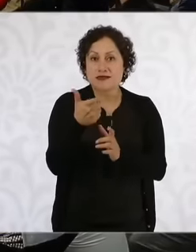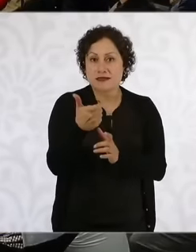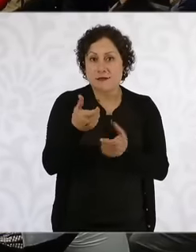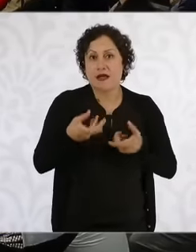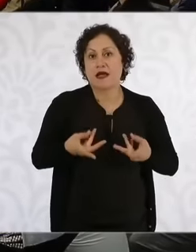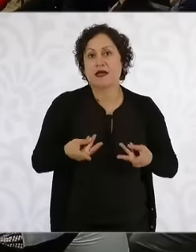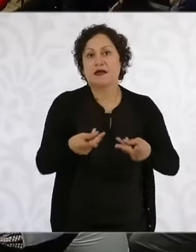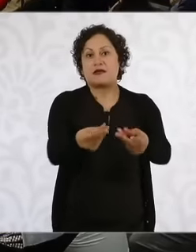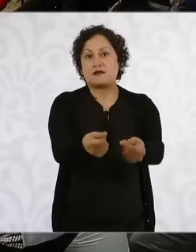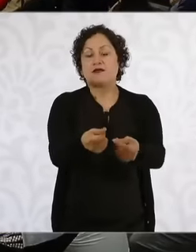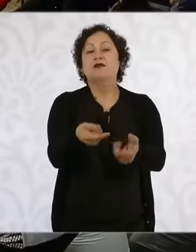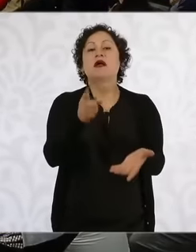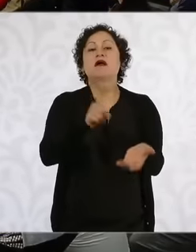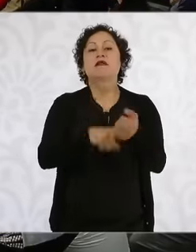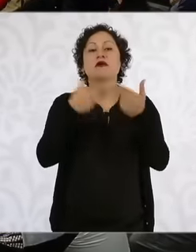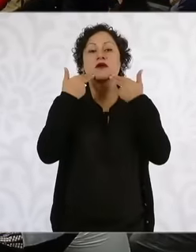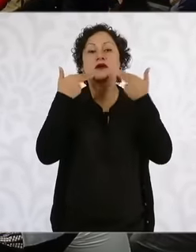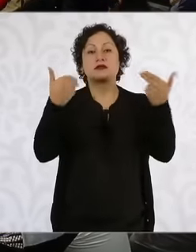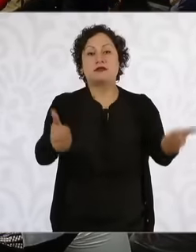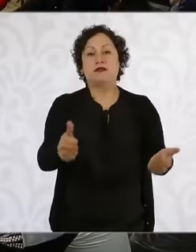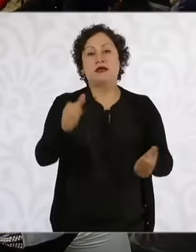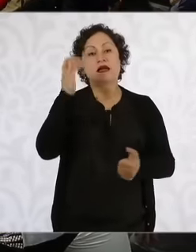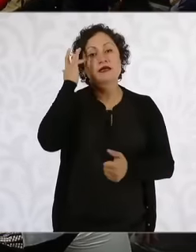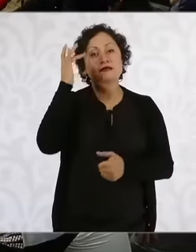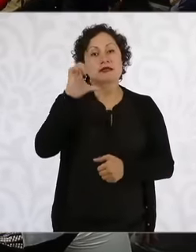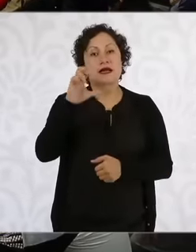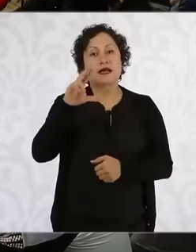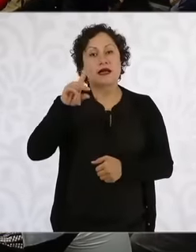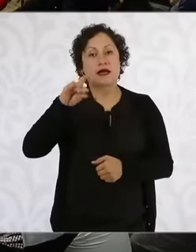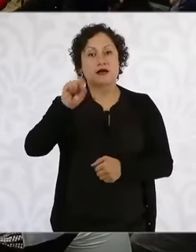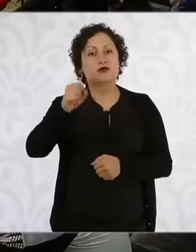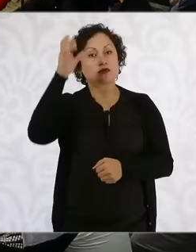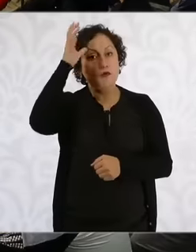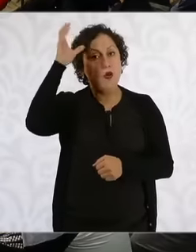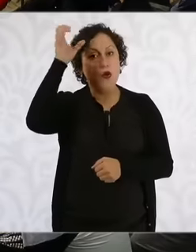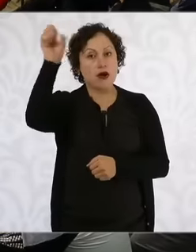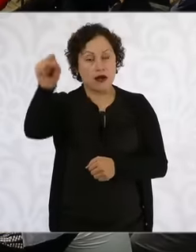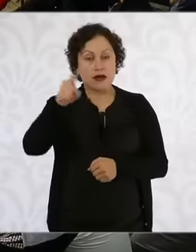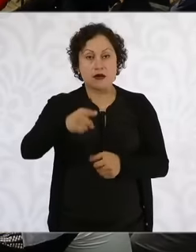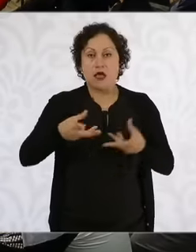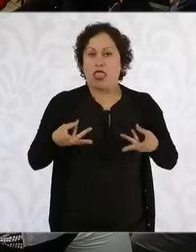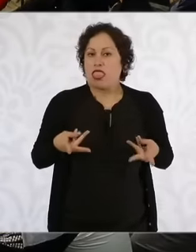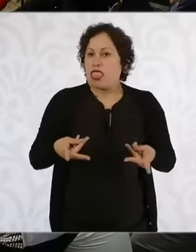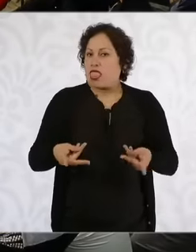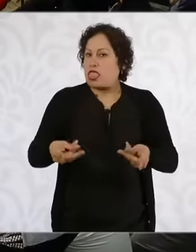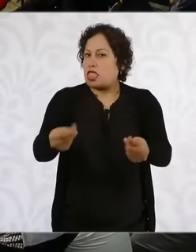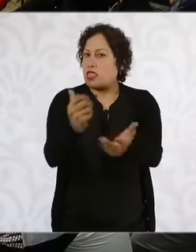Hacienda San Carlos Borromeo in Sochitepec Morelos with superb expenses such as a